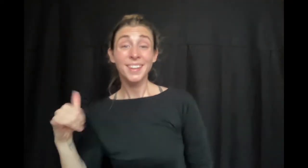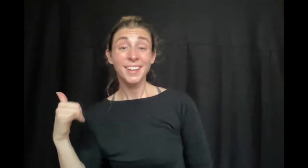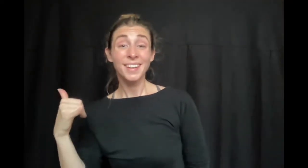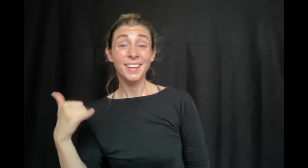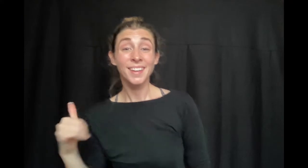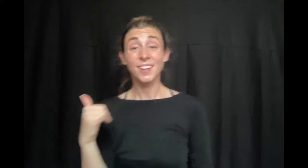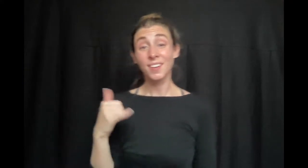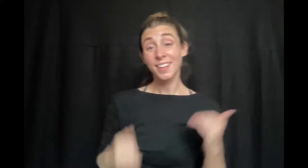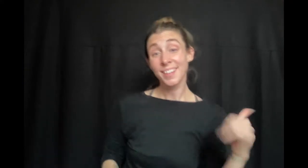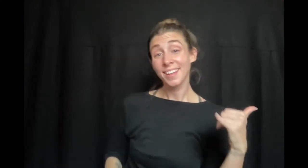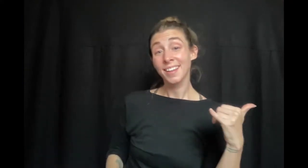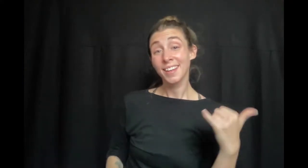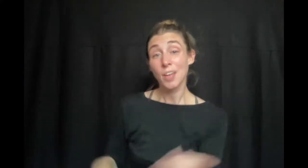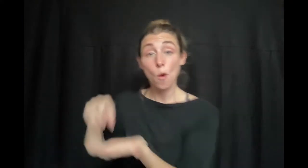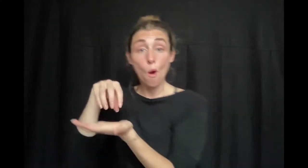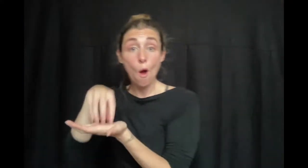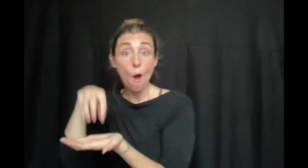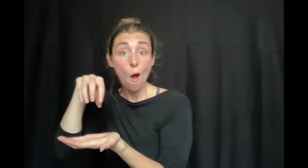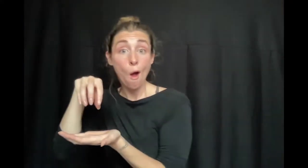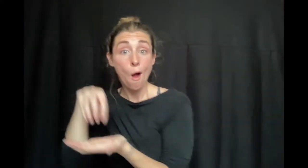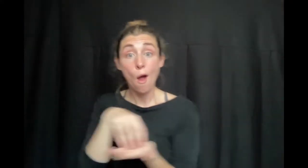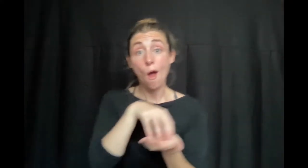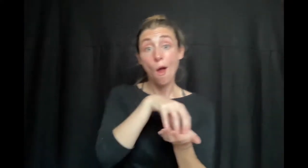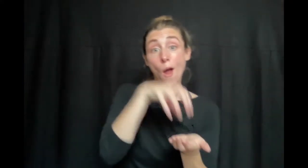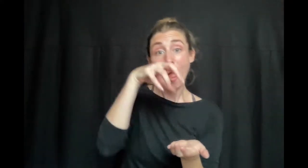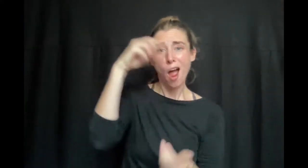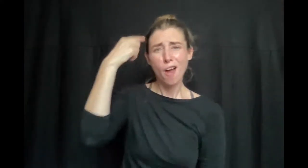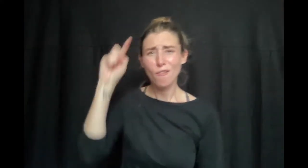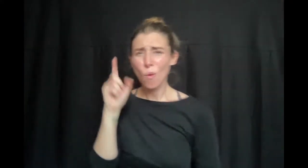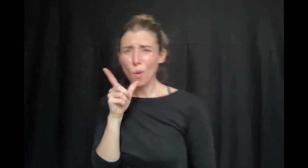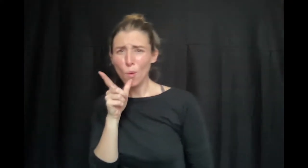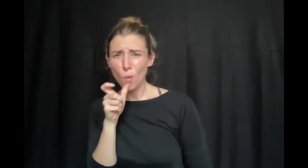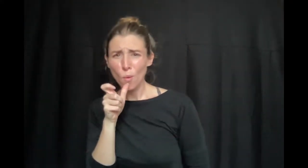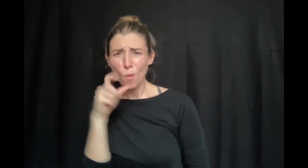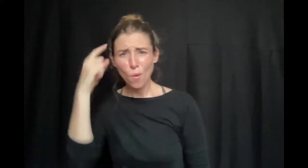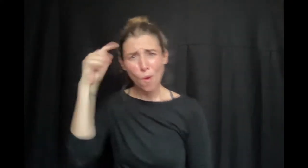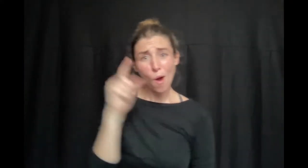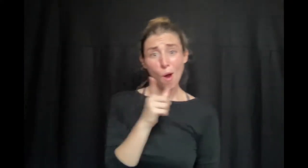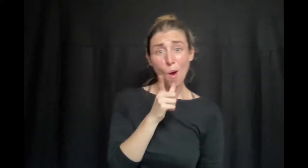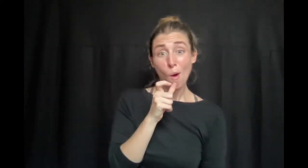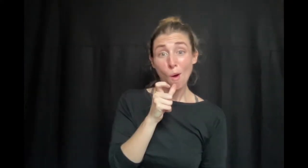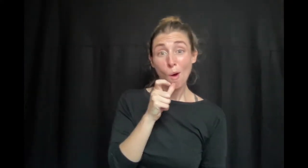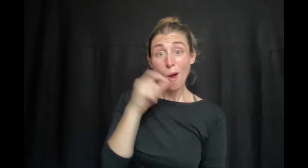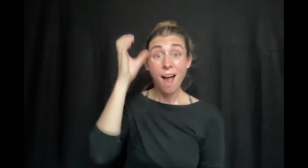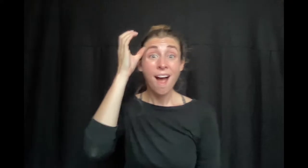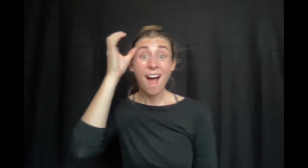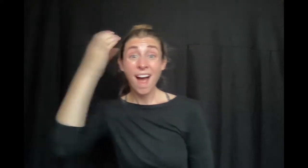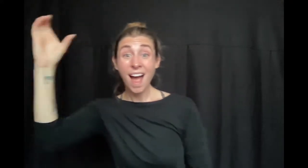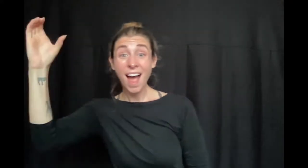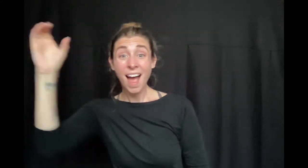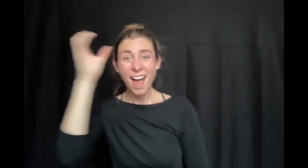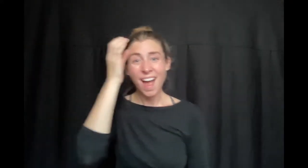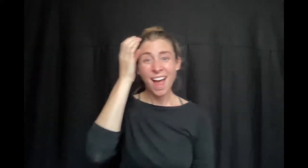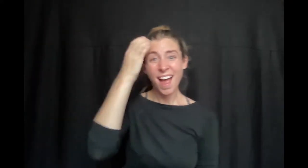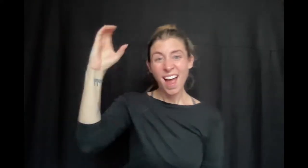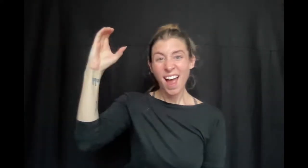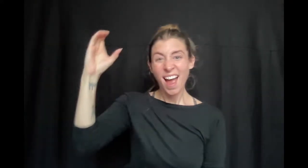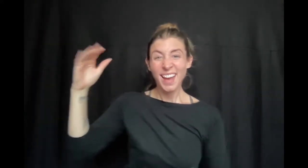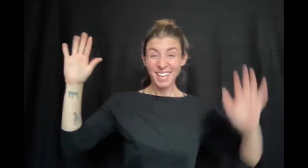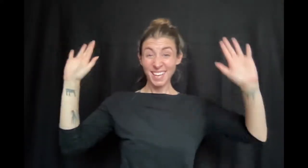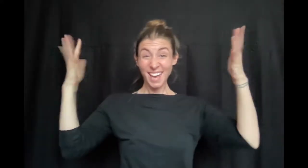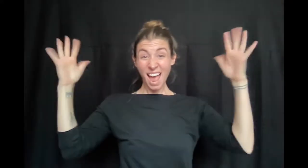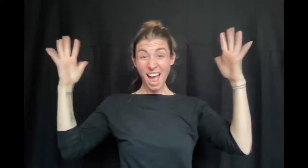Yellow yellow cupcake cupcake for who for who for Chloe for Chloe, yay!